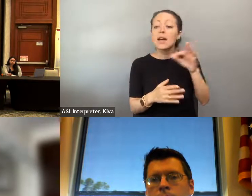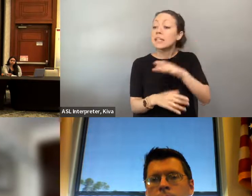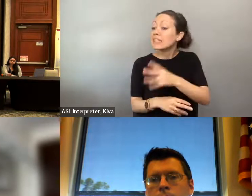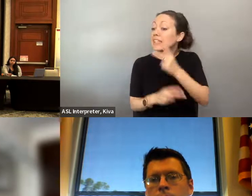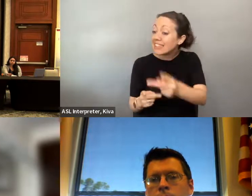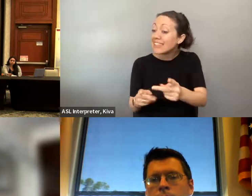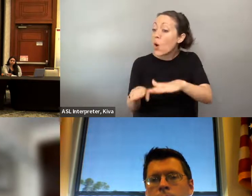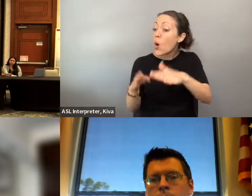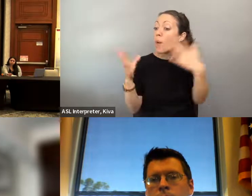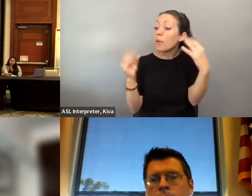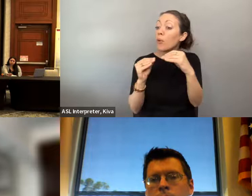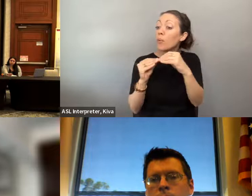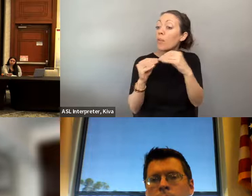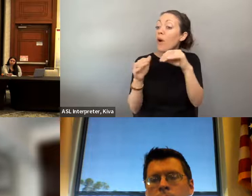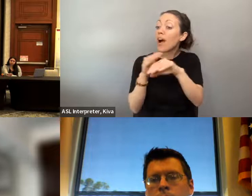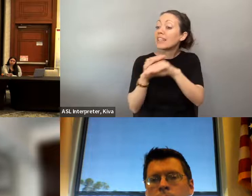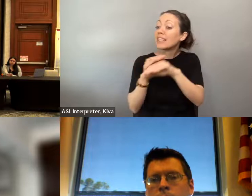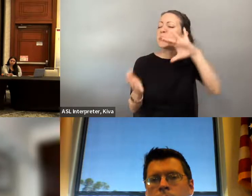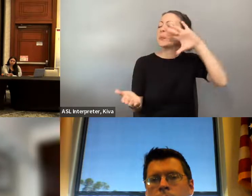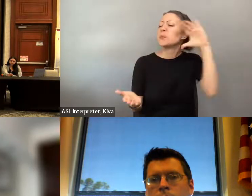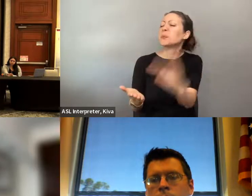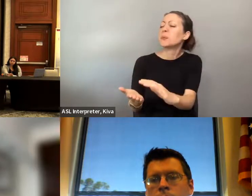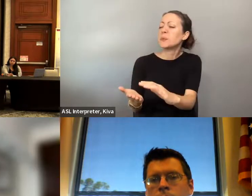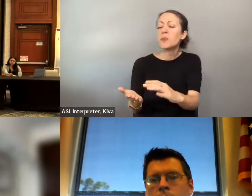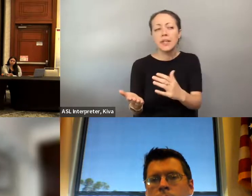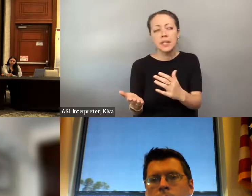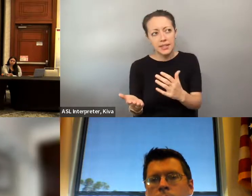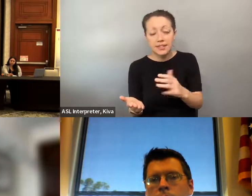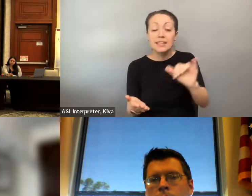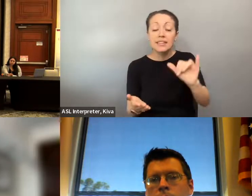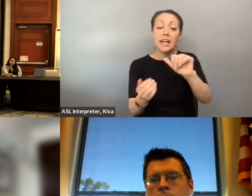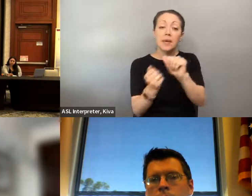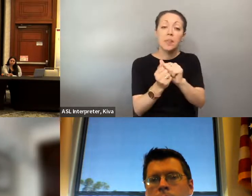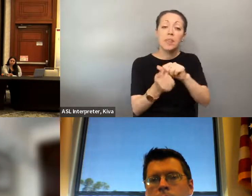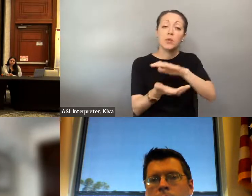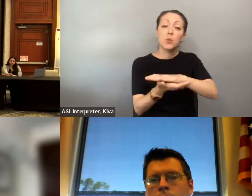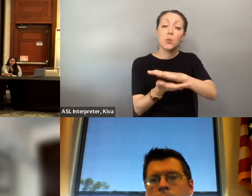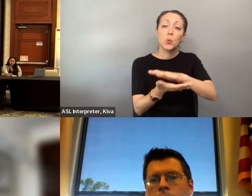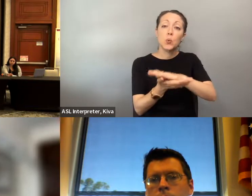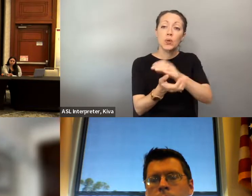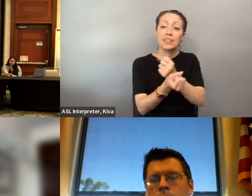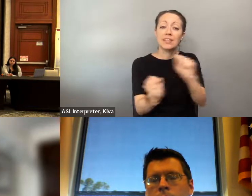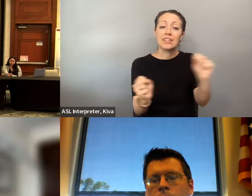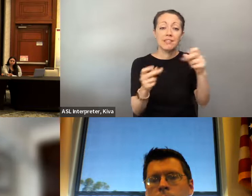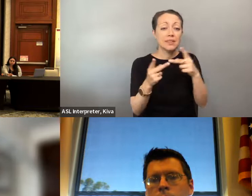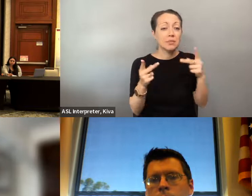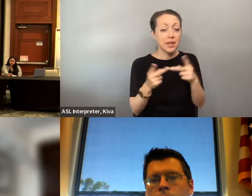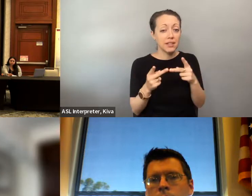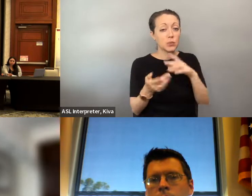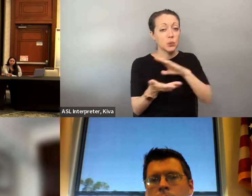legislation and policy changes driven by the governor to push back on progress being made to literally erode safe